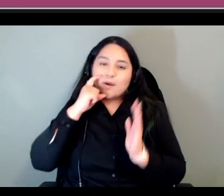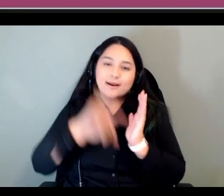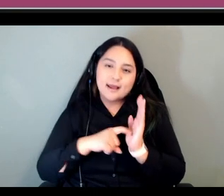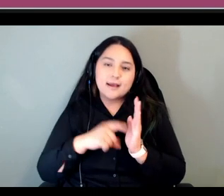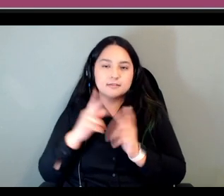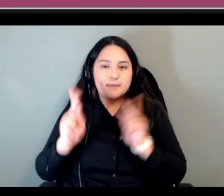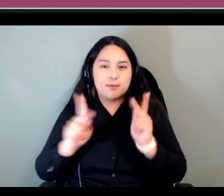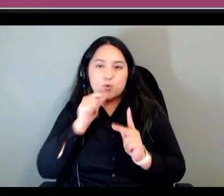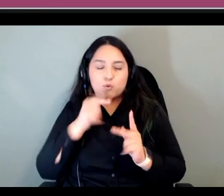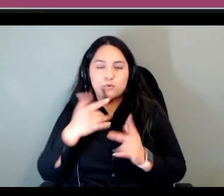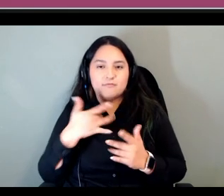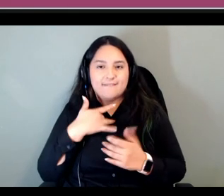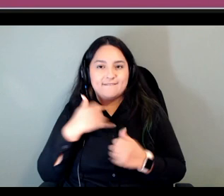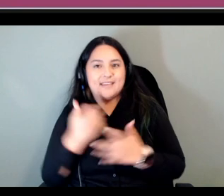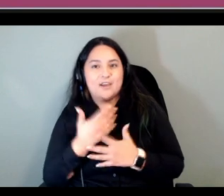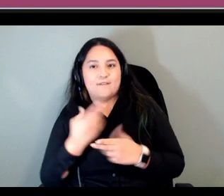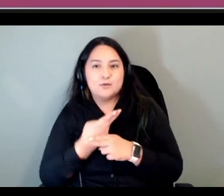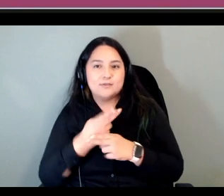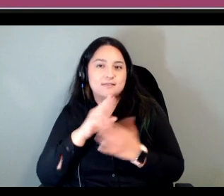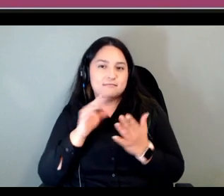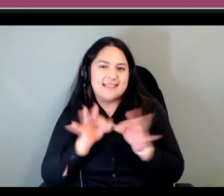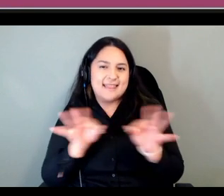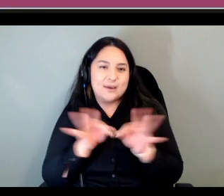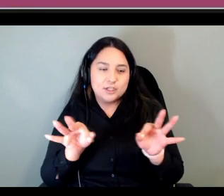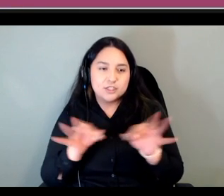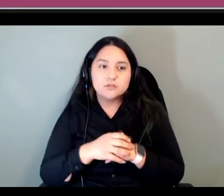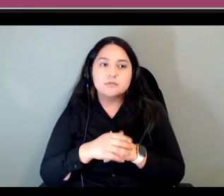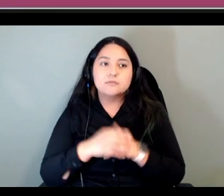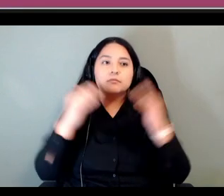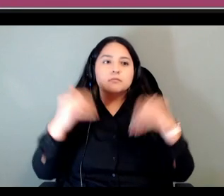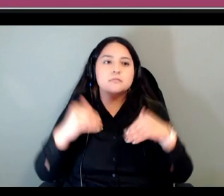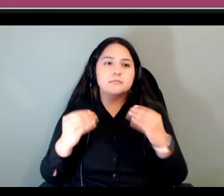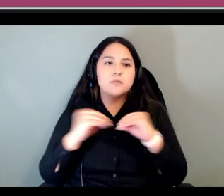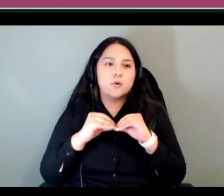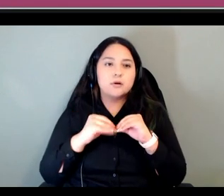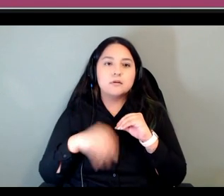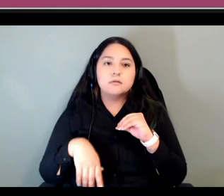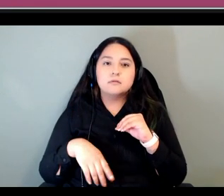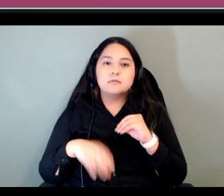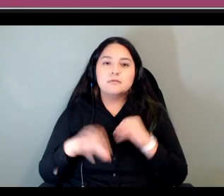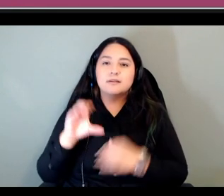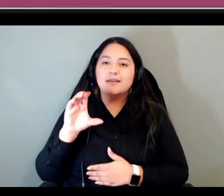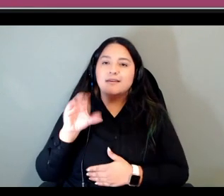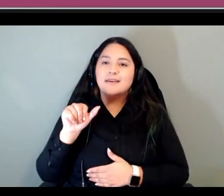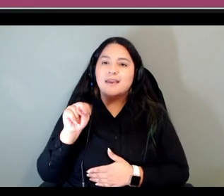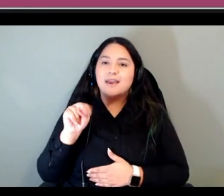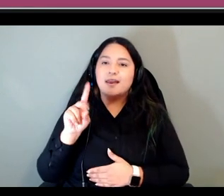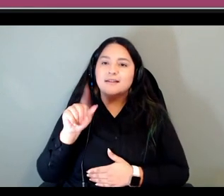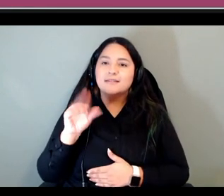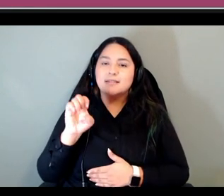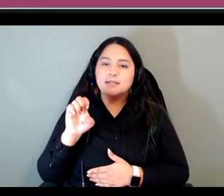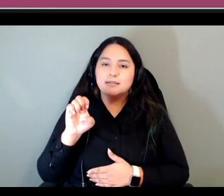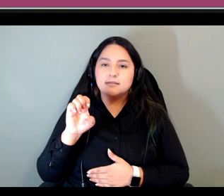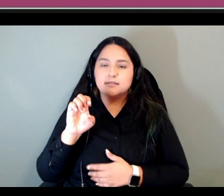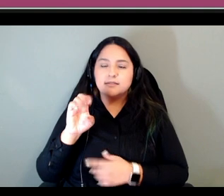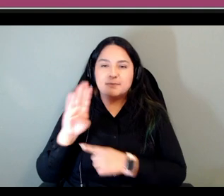and there's one more um candace b is a young woman who has a young family and her her daughter